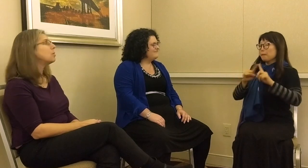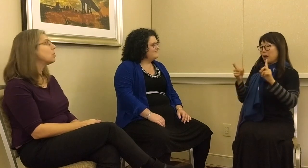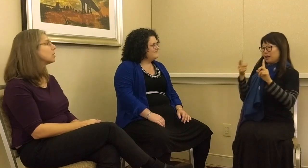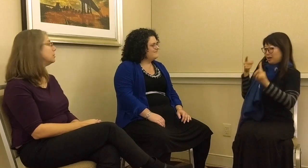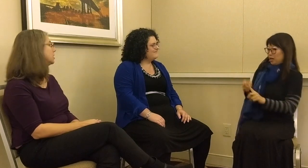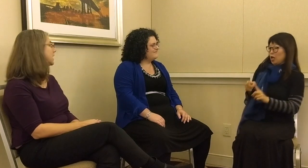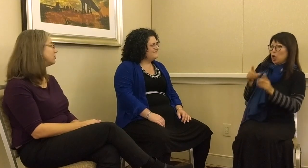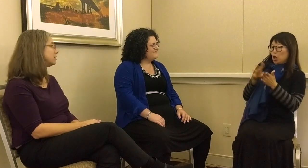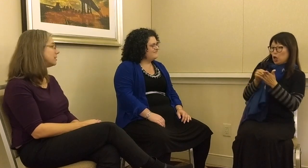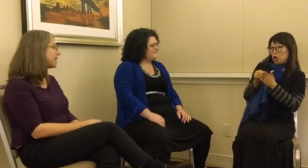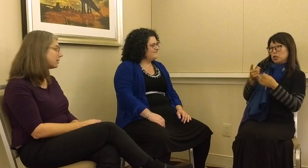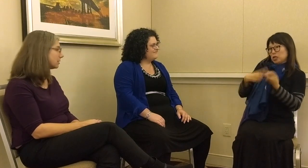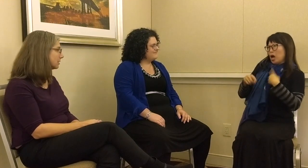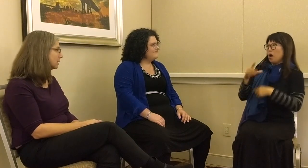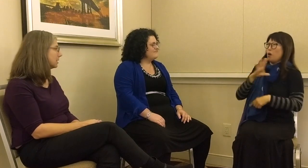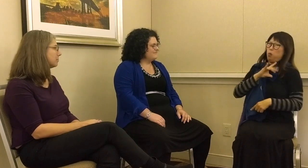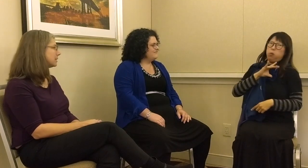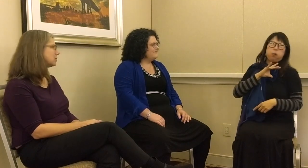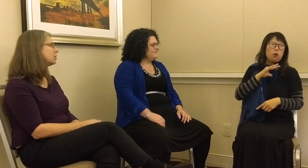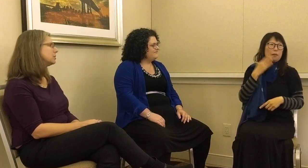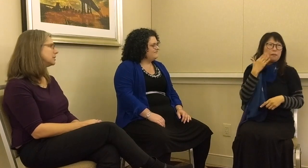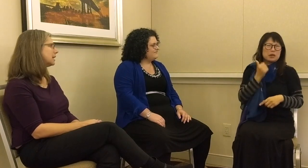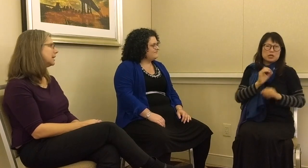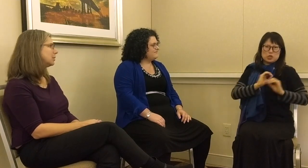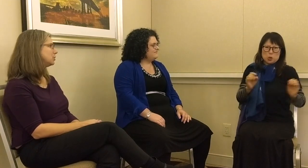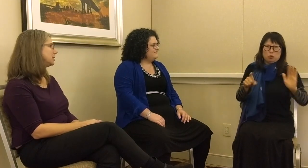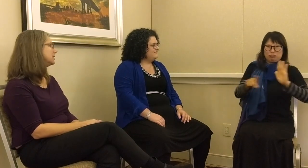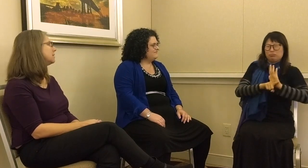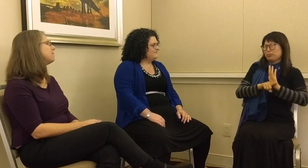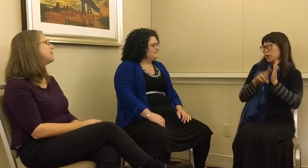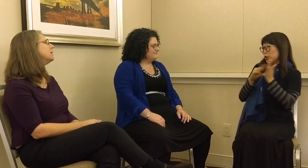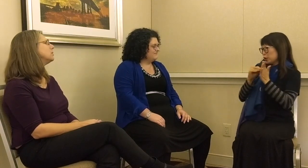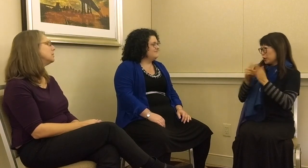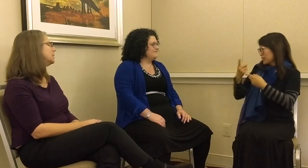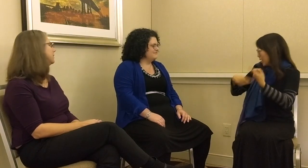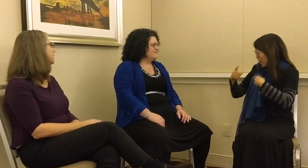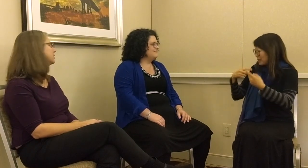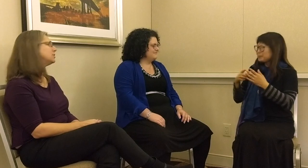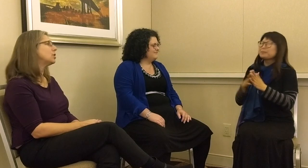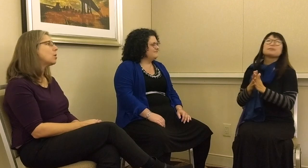The more communication, the better! But to learn sign language is vital. There is no